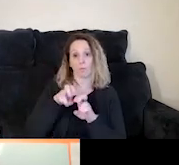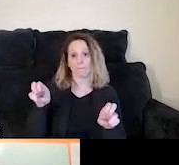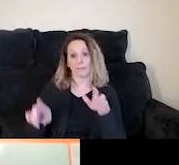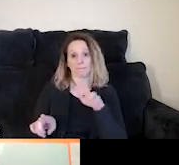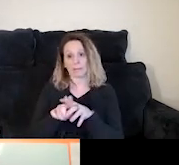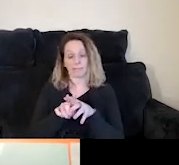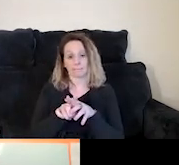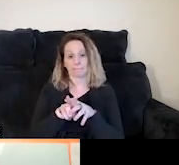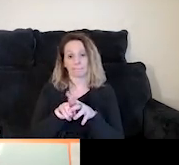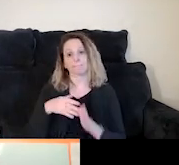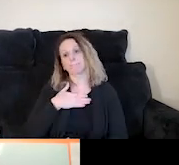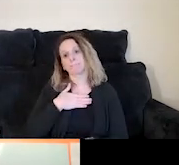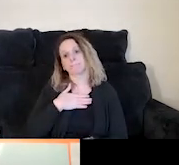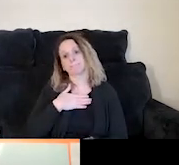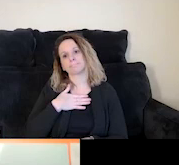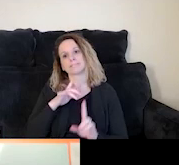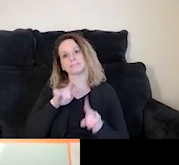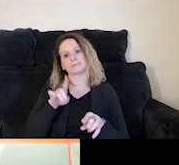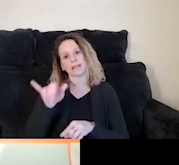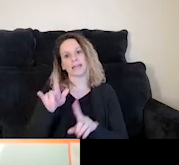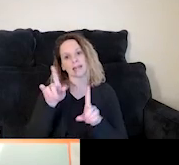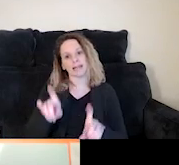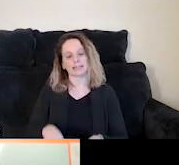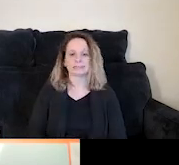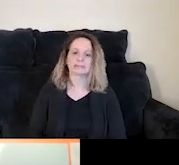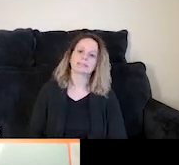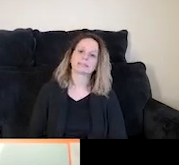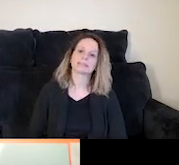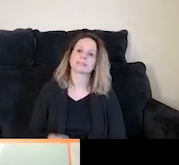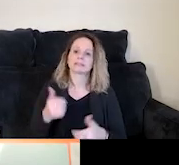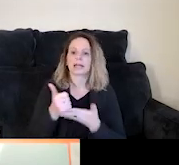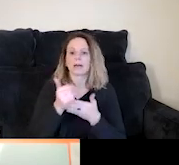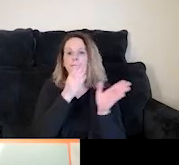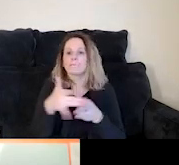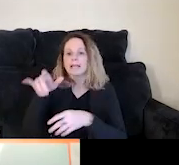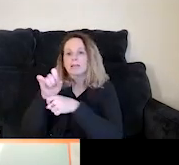We'd be grateful if you would respond to that. It helps us plan our work at the GAINS Center